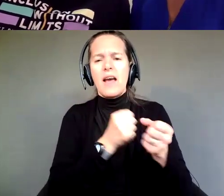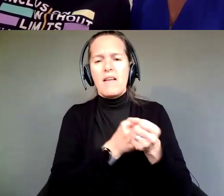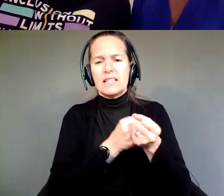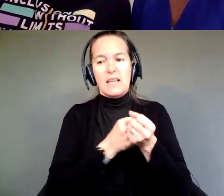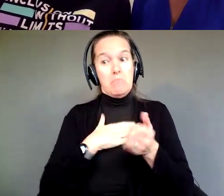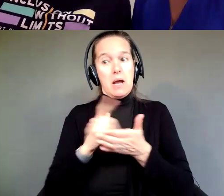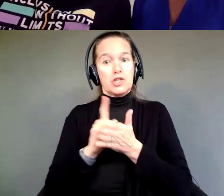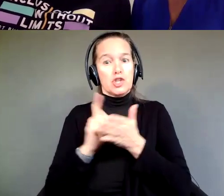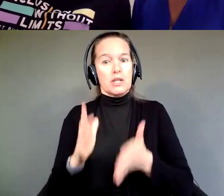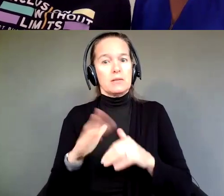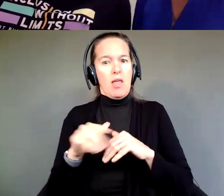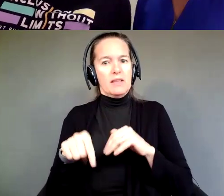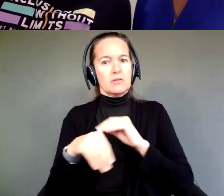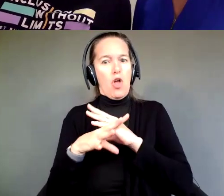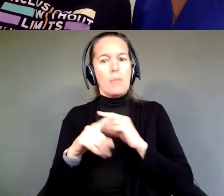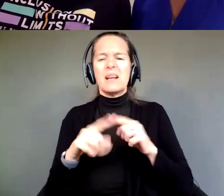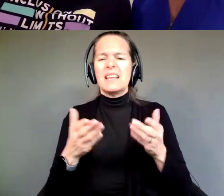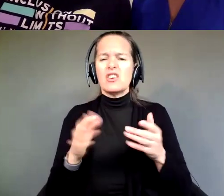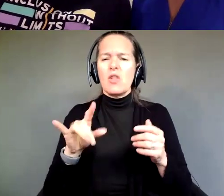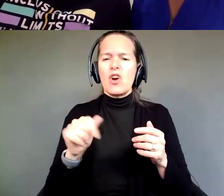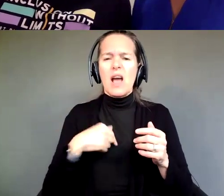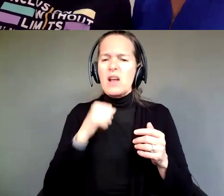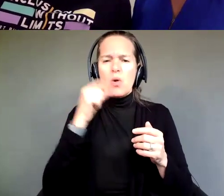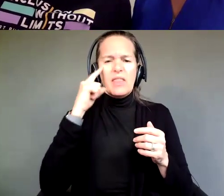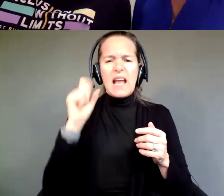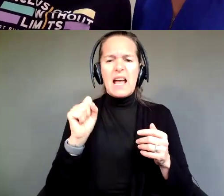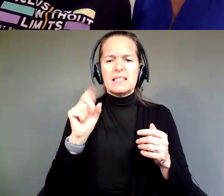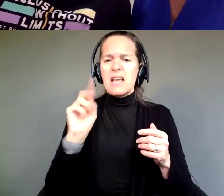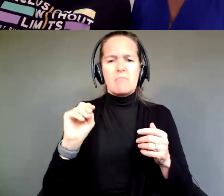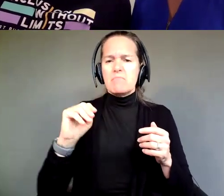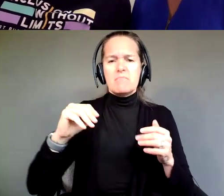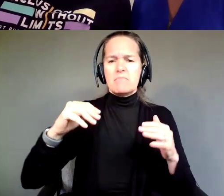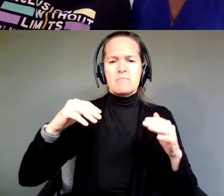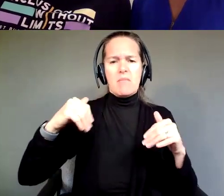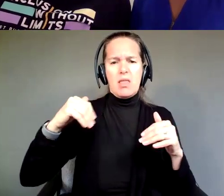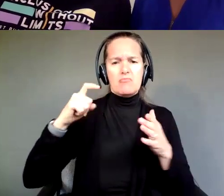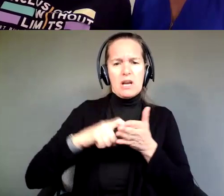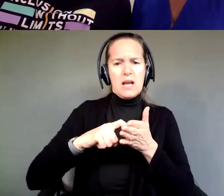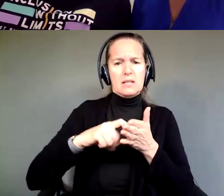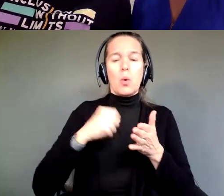But here in Florida, I don't think Supported Decision Making is yet recognized, so we have Guardian Advocacy of Shawn.